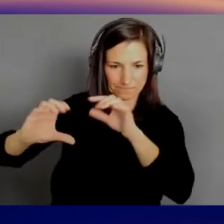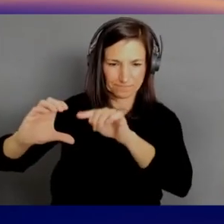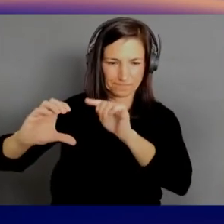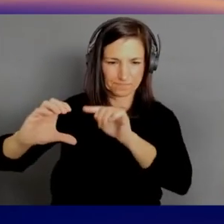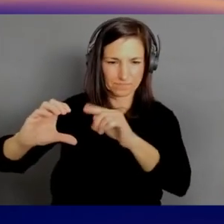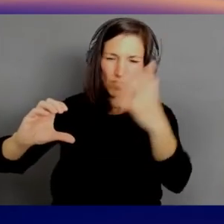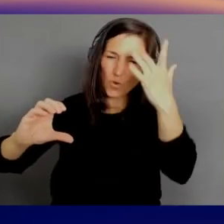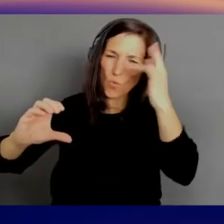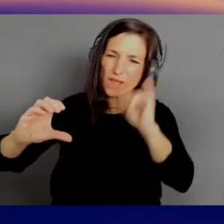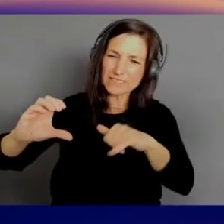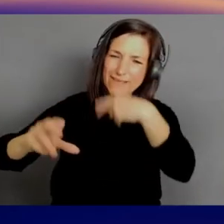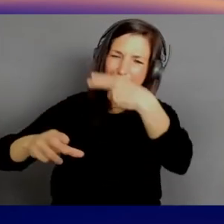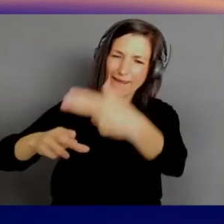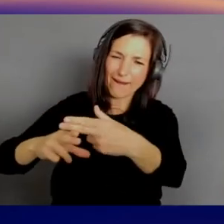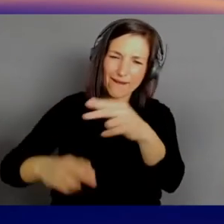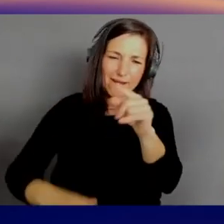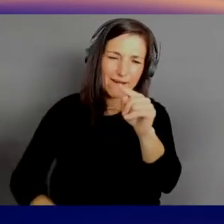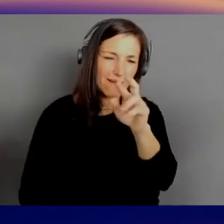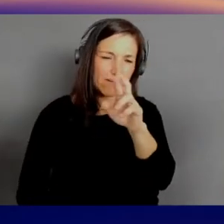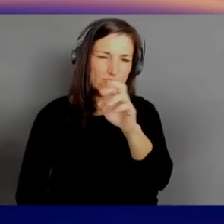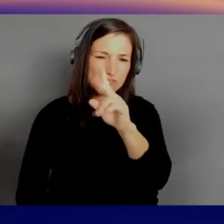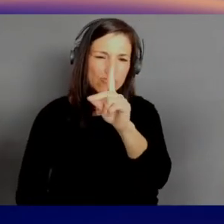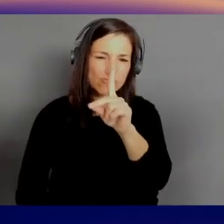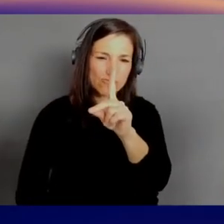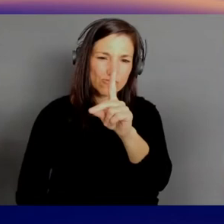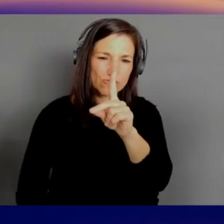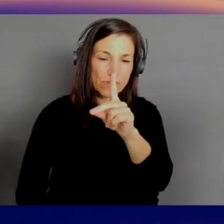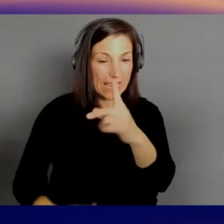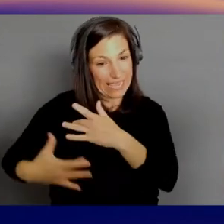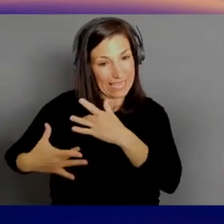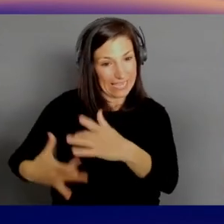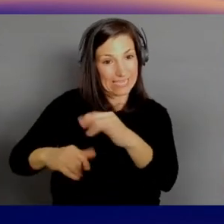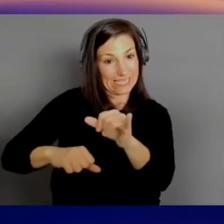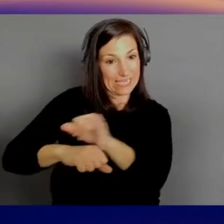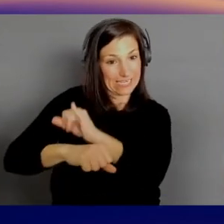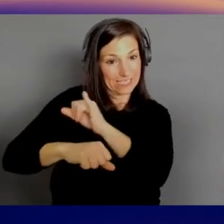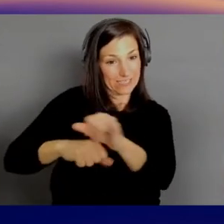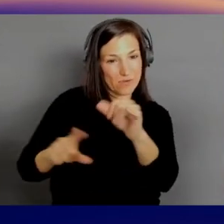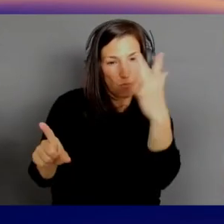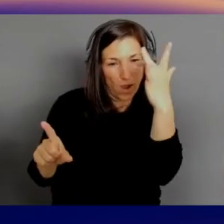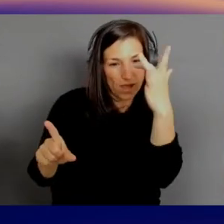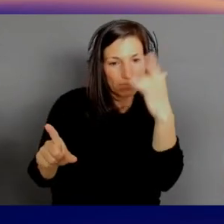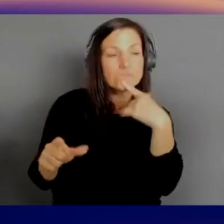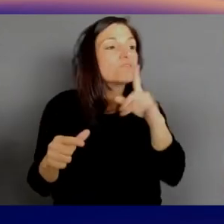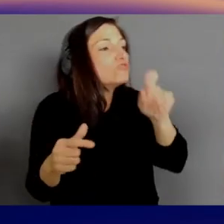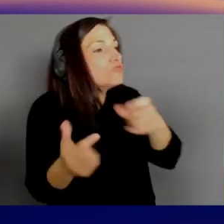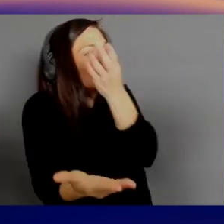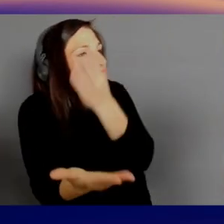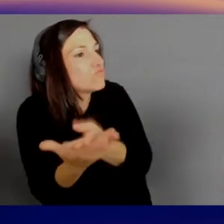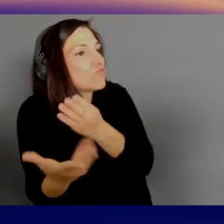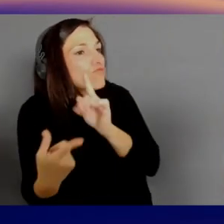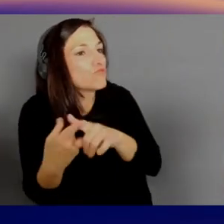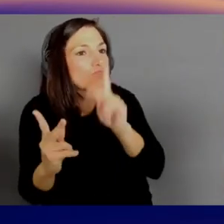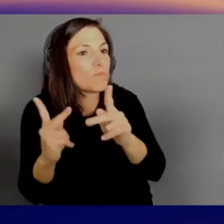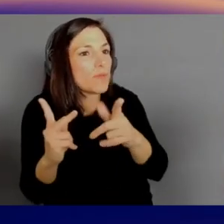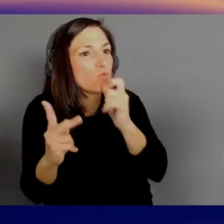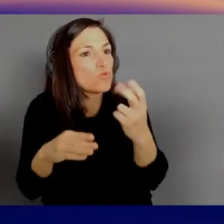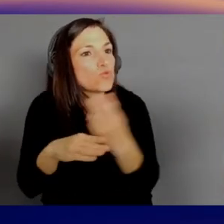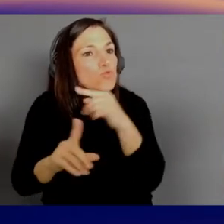Why is it an industry technical trend? Because you have to prove to your constituents that you are, in fact, care about sustainability.